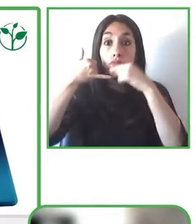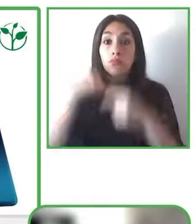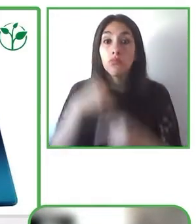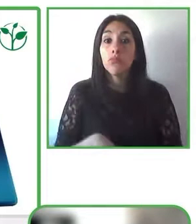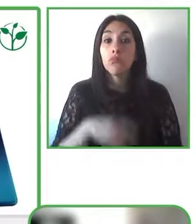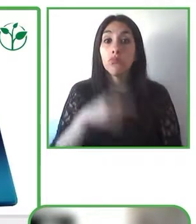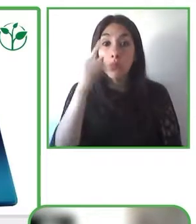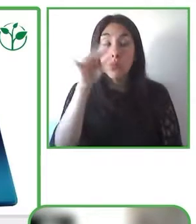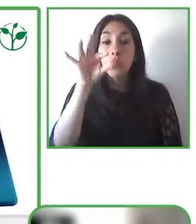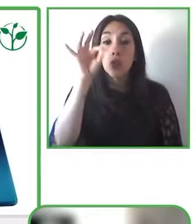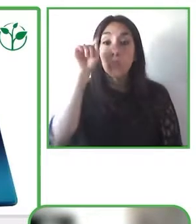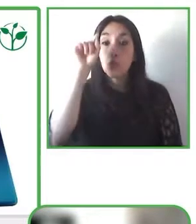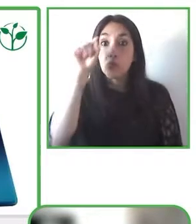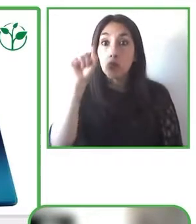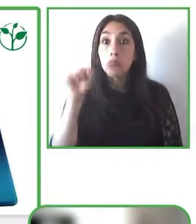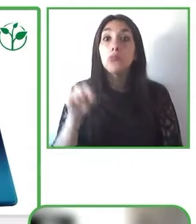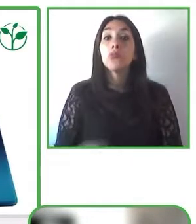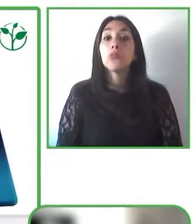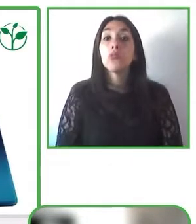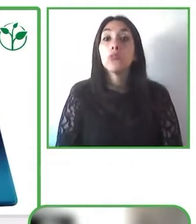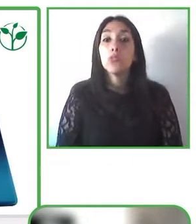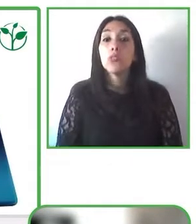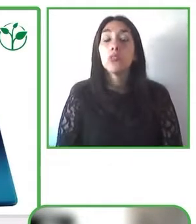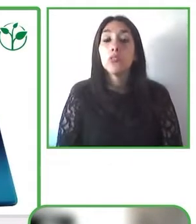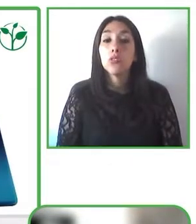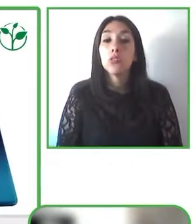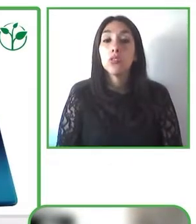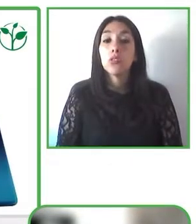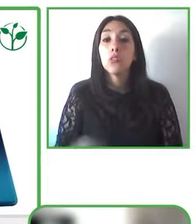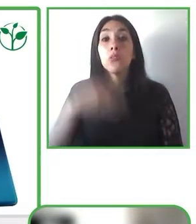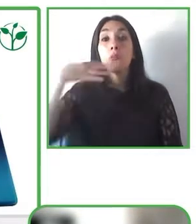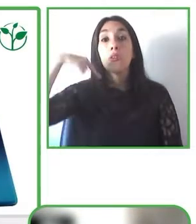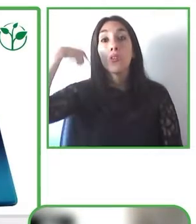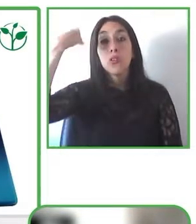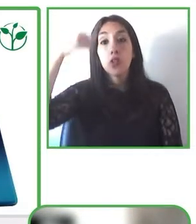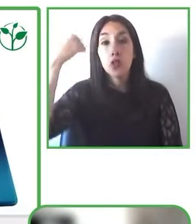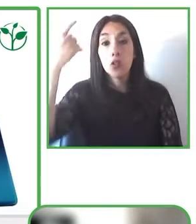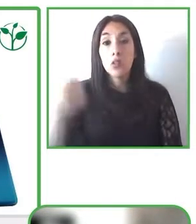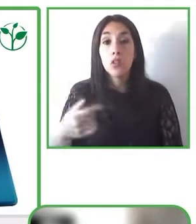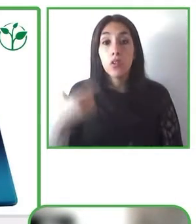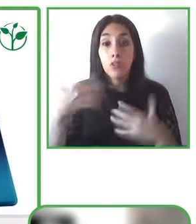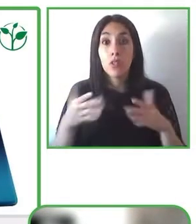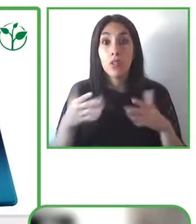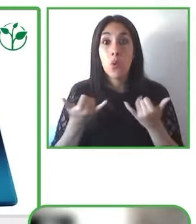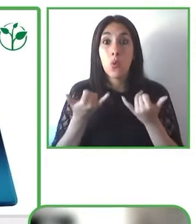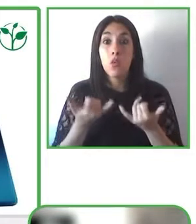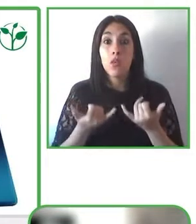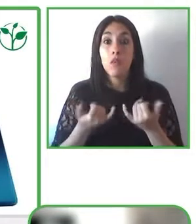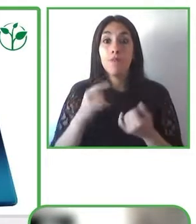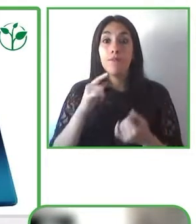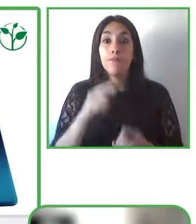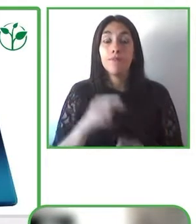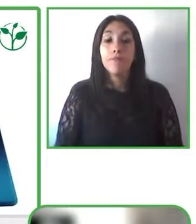you to then select up to three devices at a time to compare those devices and just like